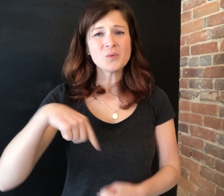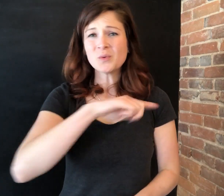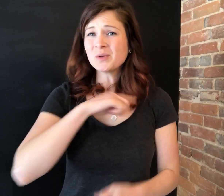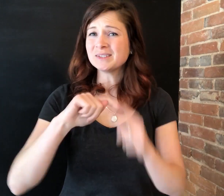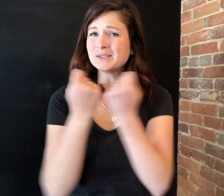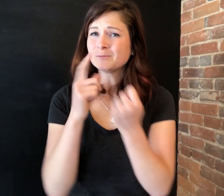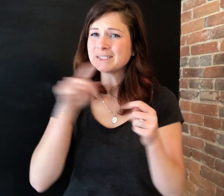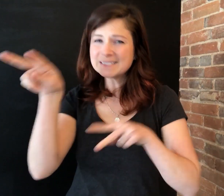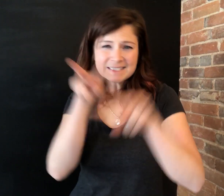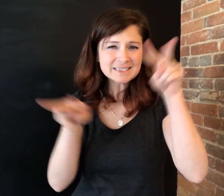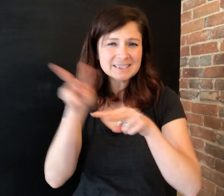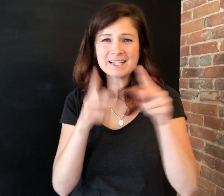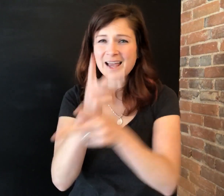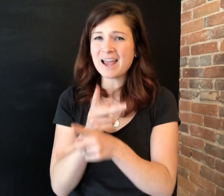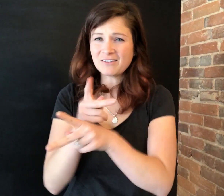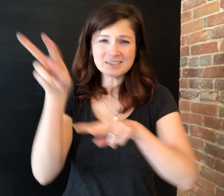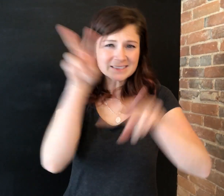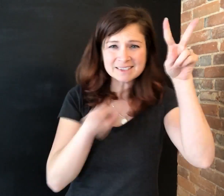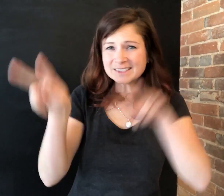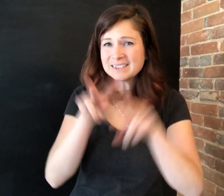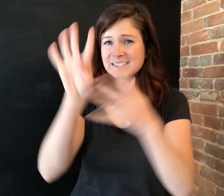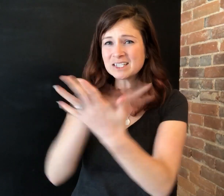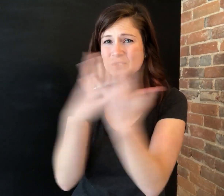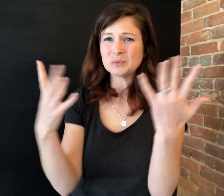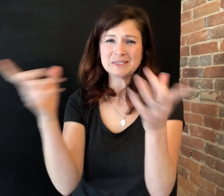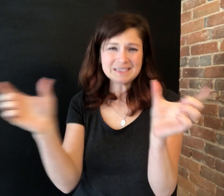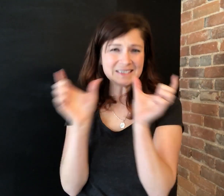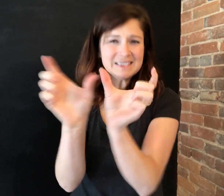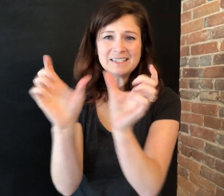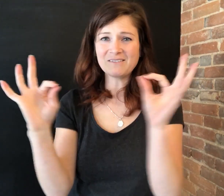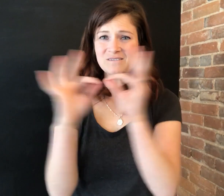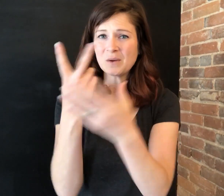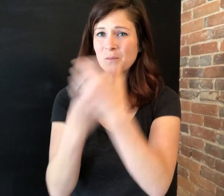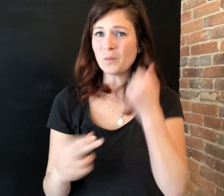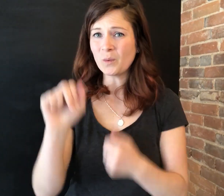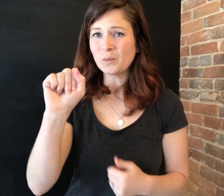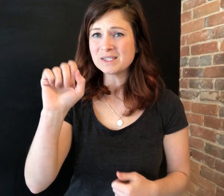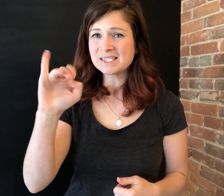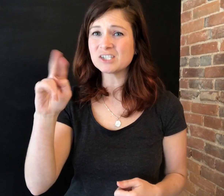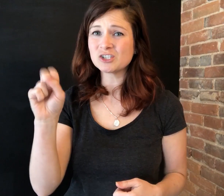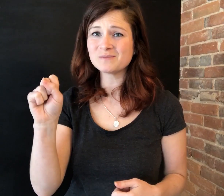We had to shave off a few days from each session to fit two sessions into one summer.